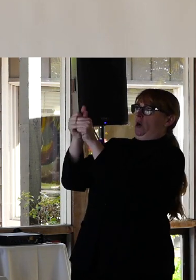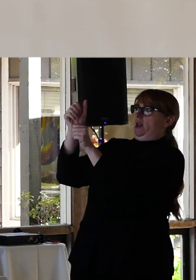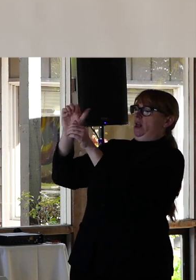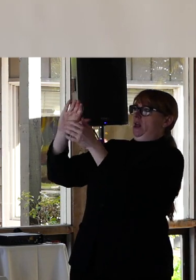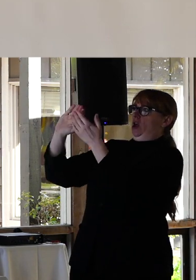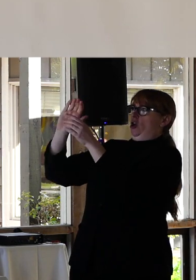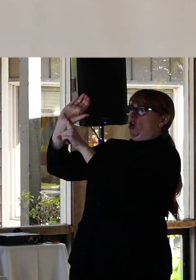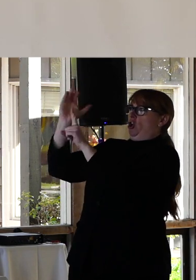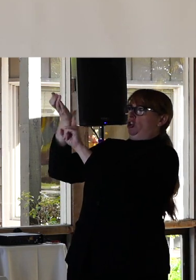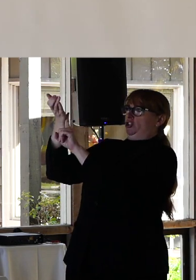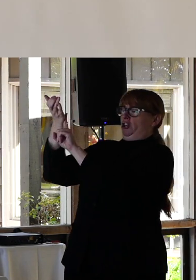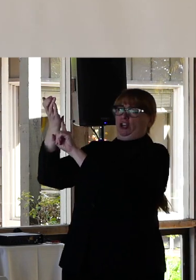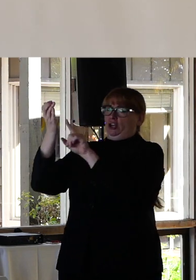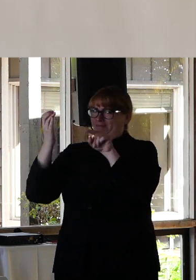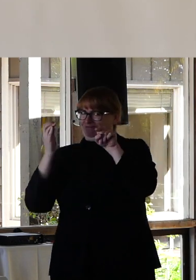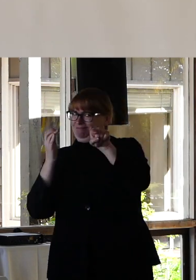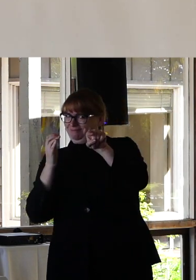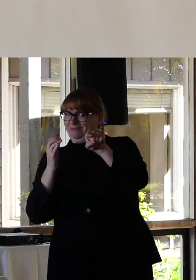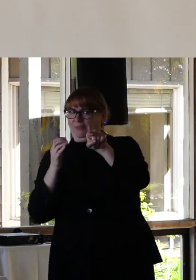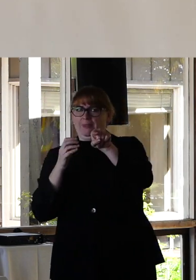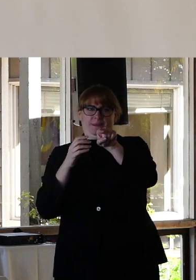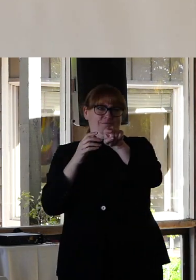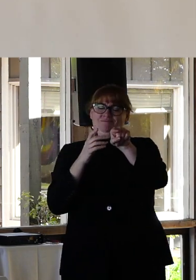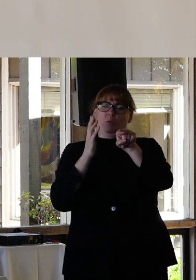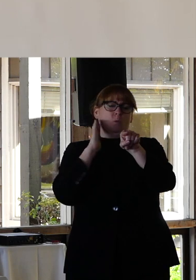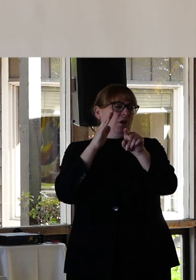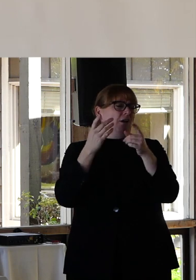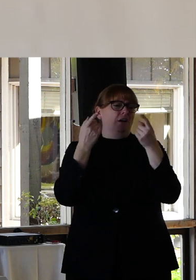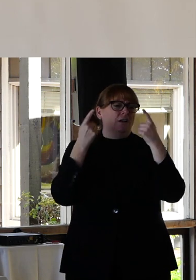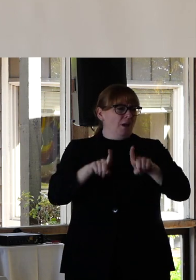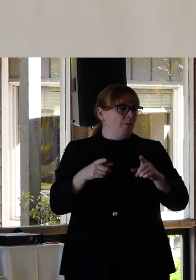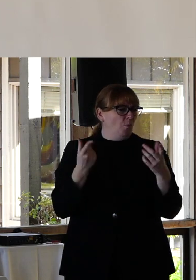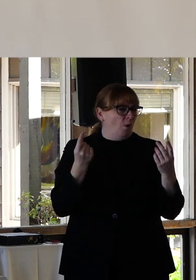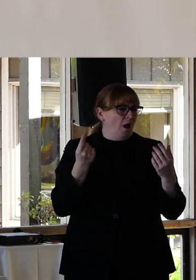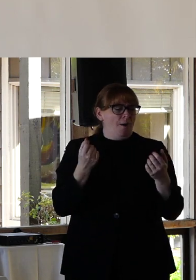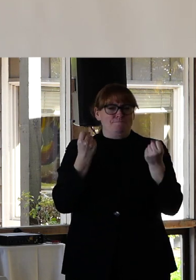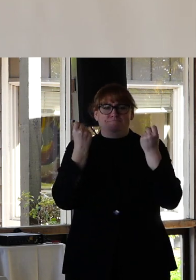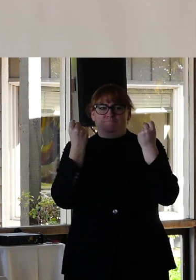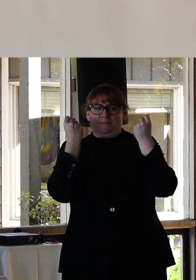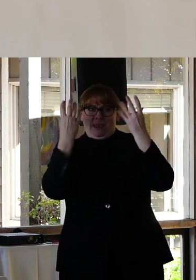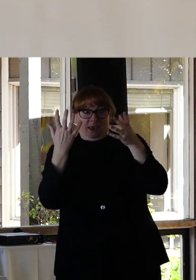the quickest way to get a scad of angry Facebook commenters calling you